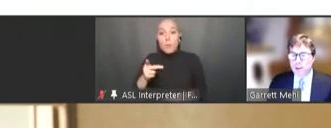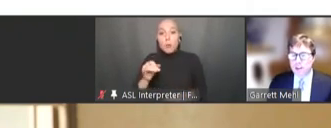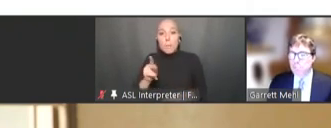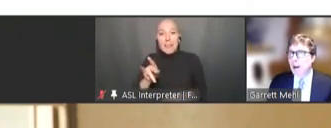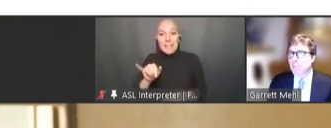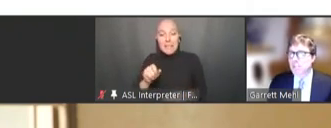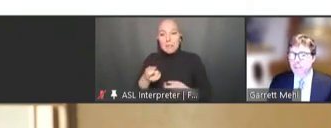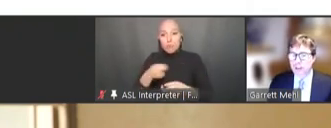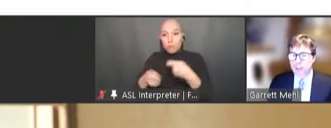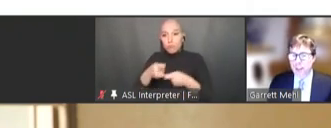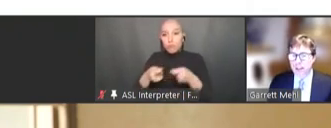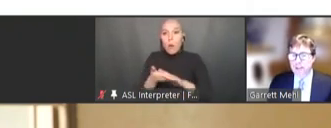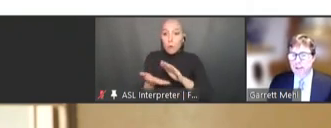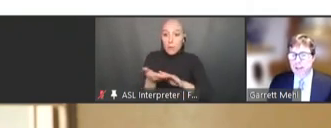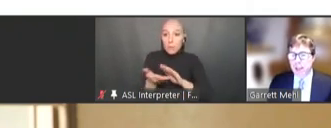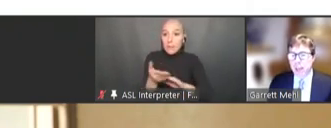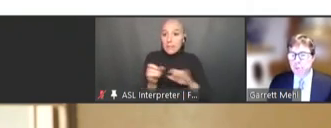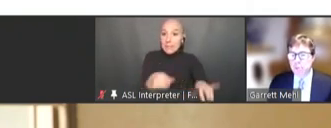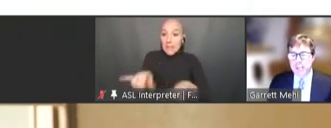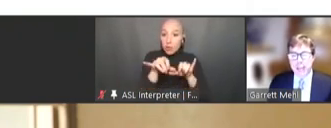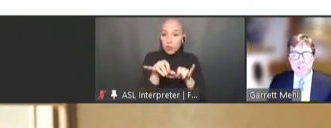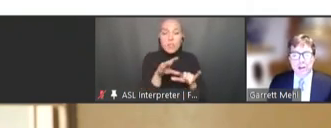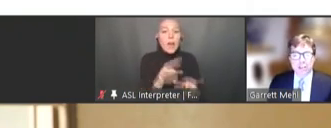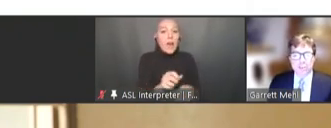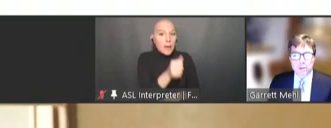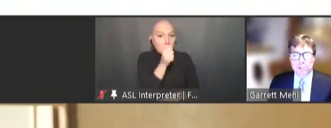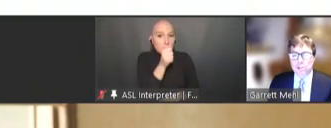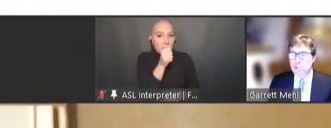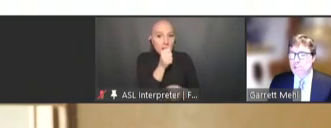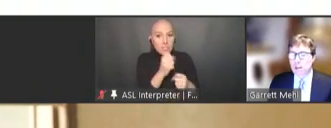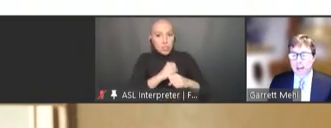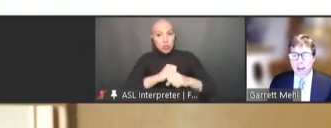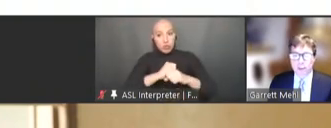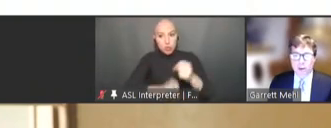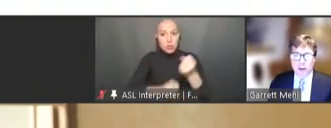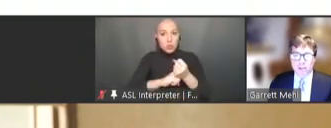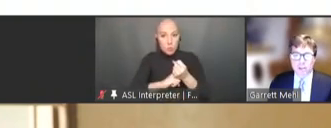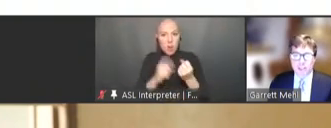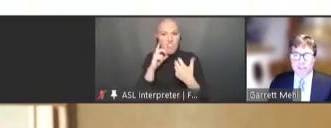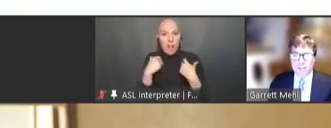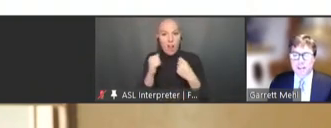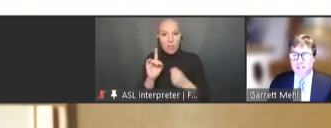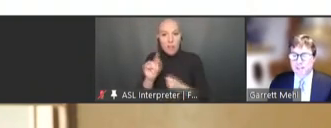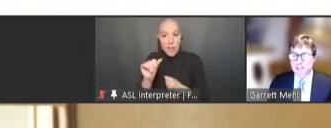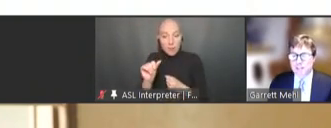and privacy of health data, equitable data sharing for research, and the critical need for citizens